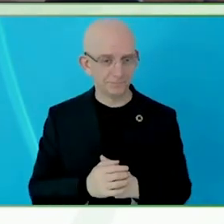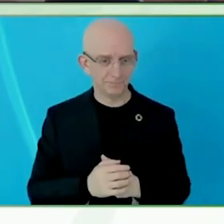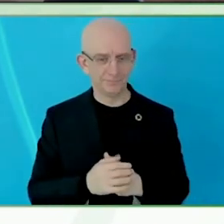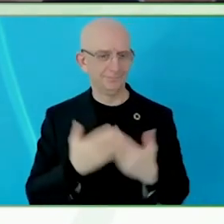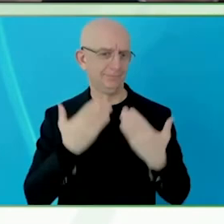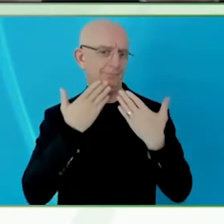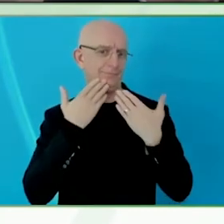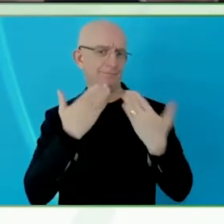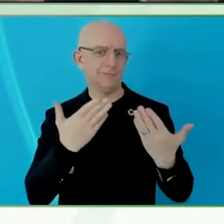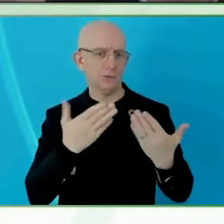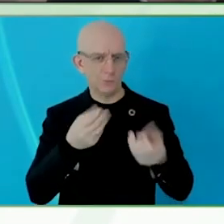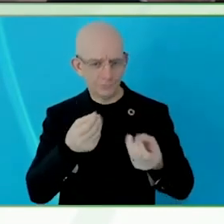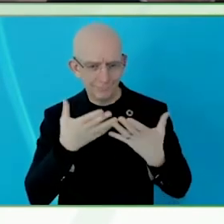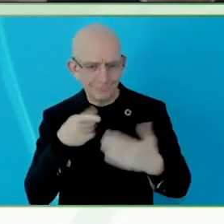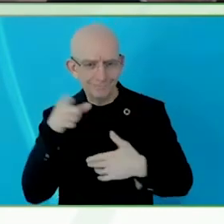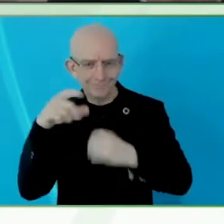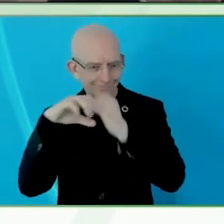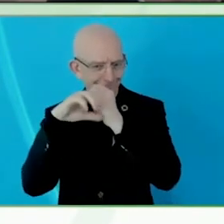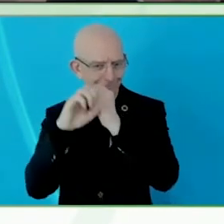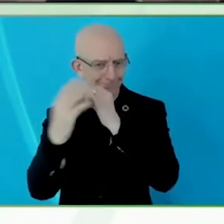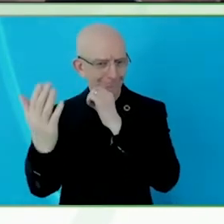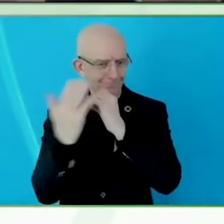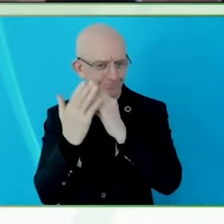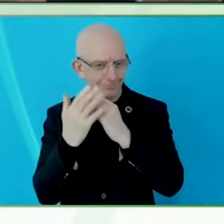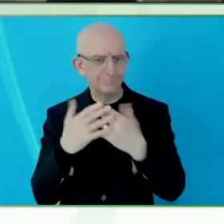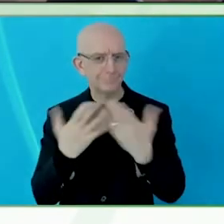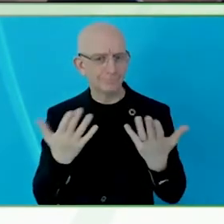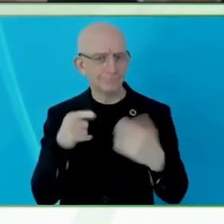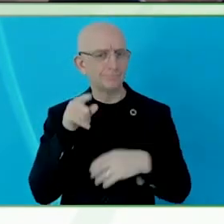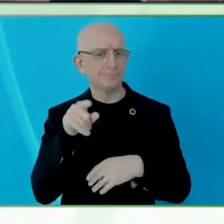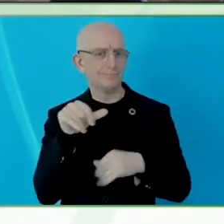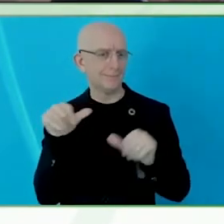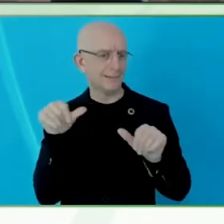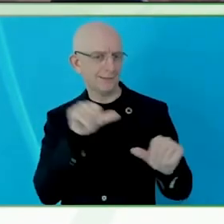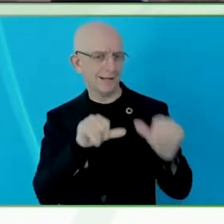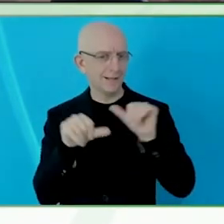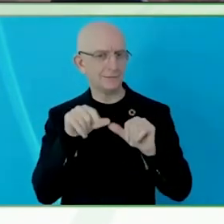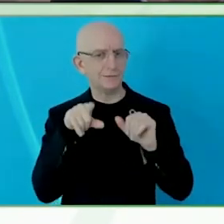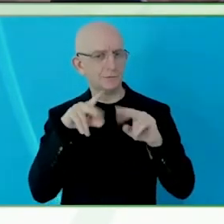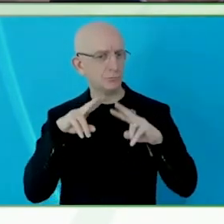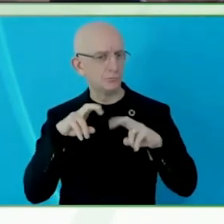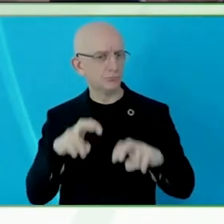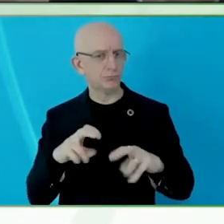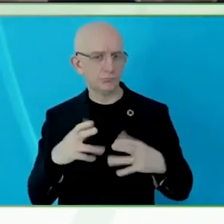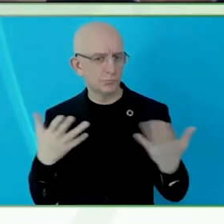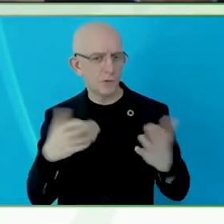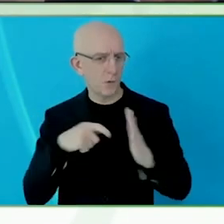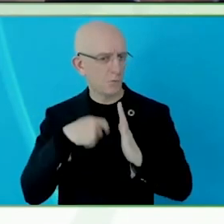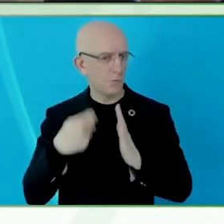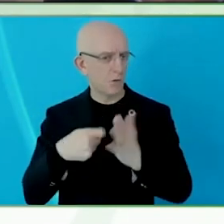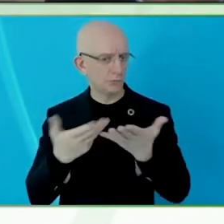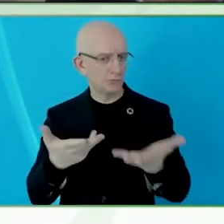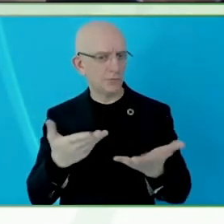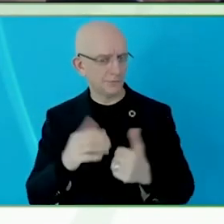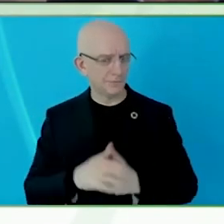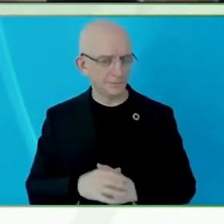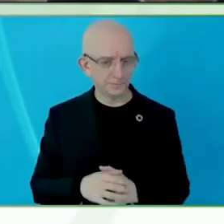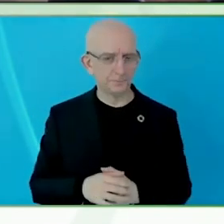Sonicification is to use mainly non speech sound to convey information.